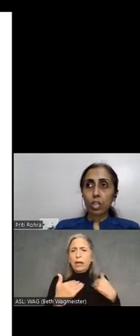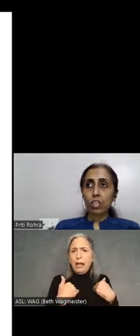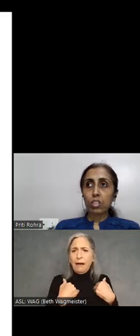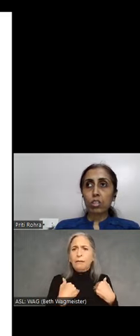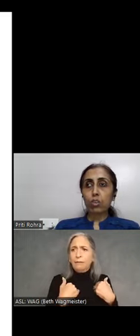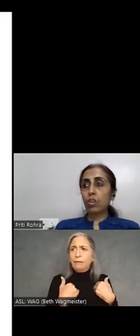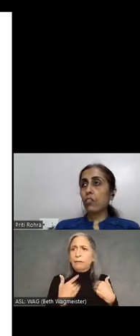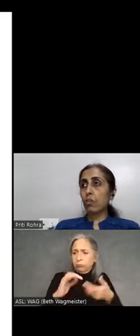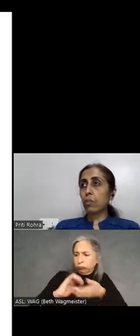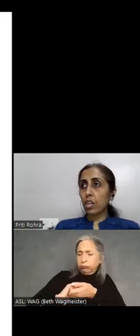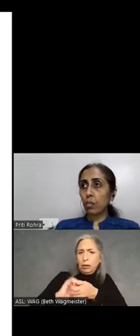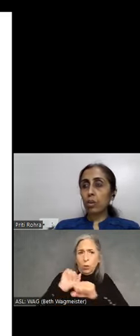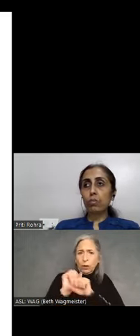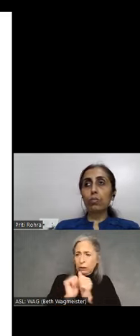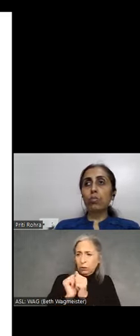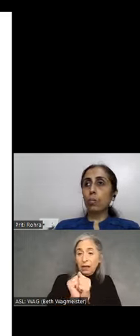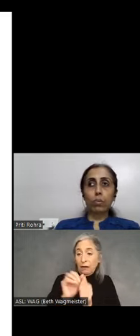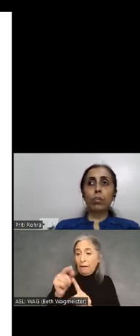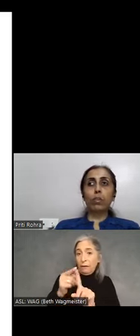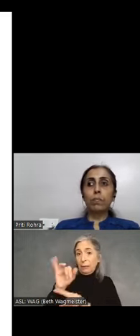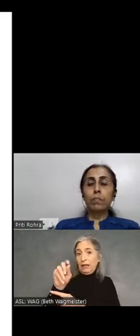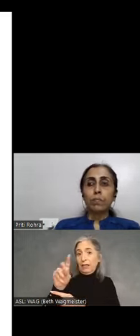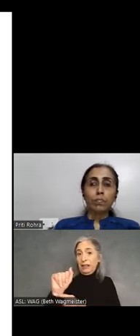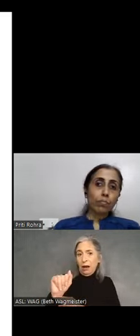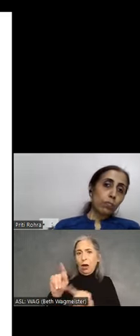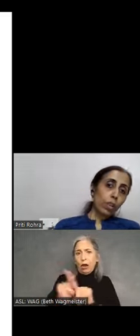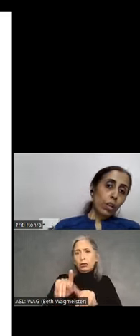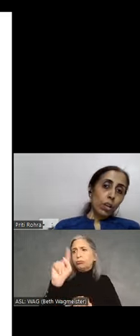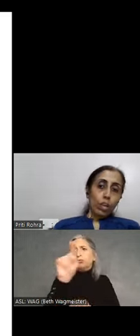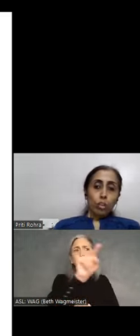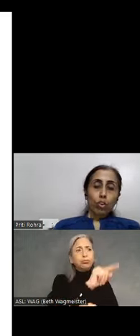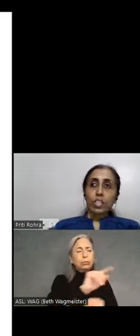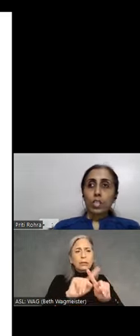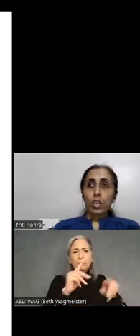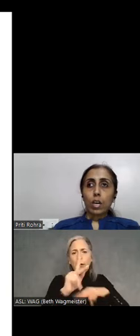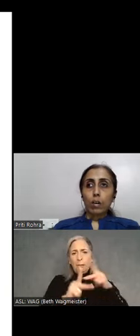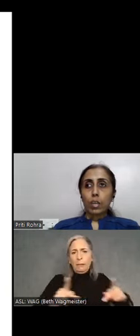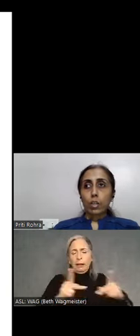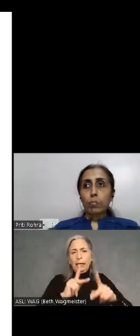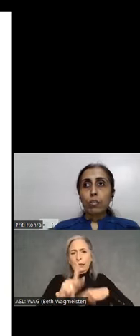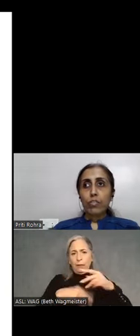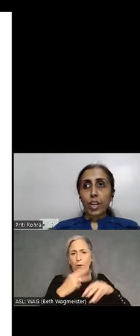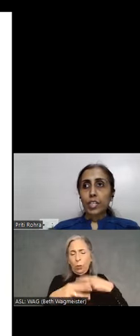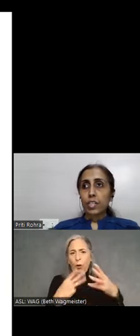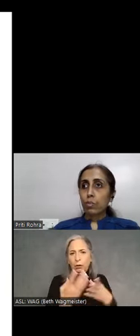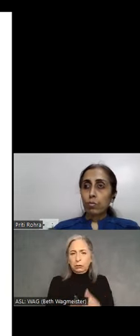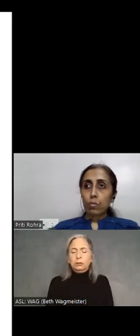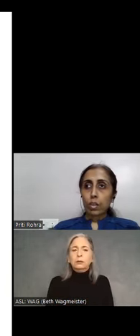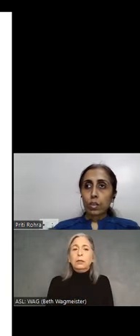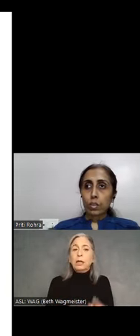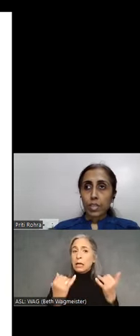us not only from India but also abroad. So let's, you know, move right into the